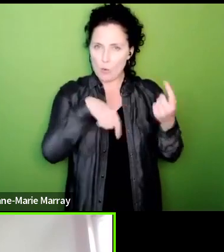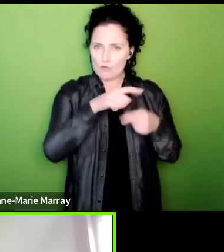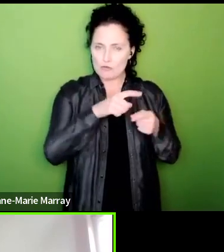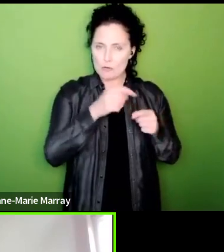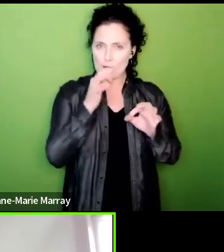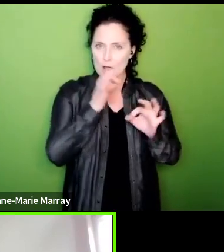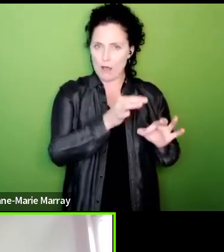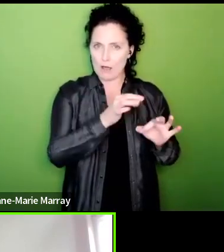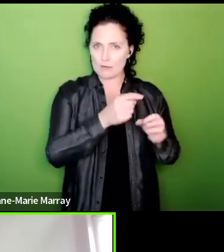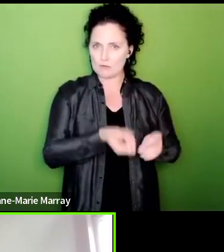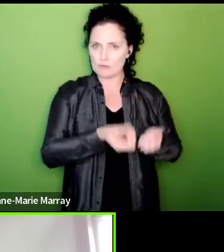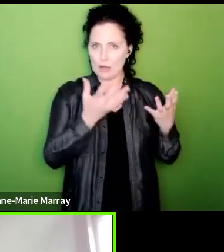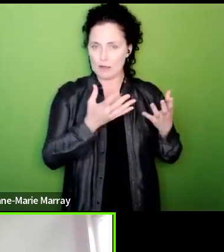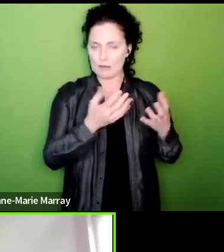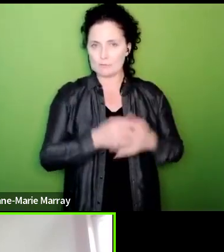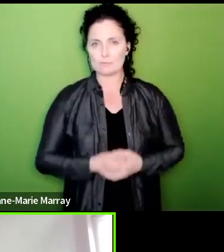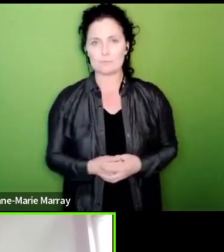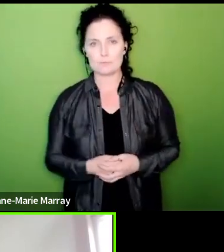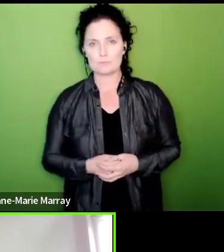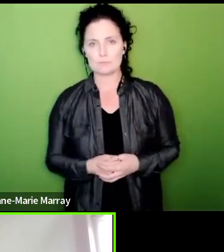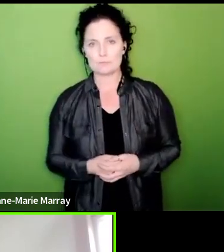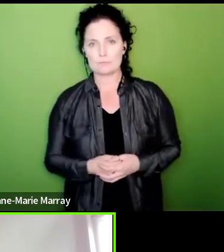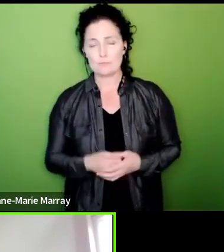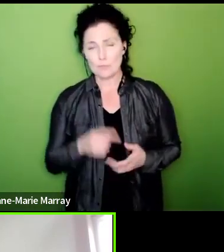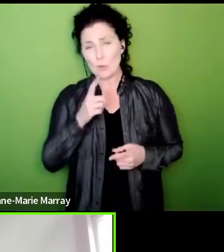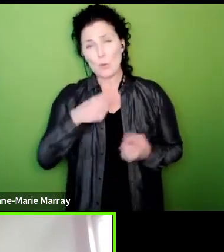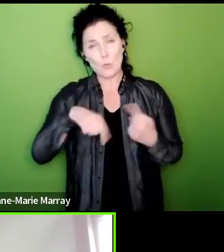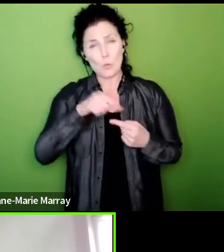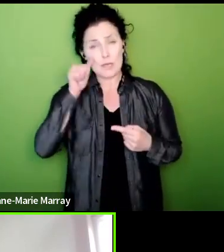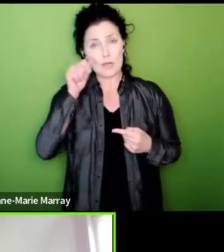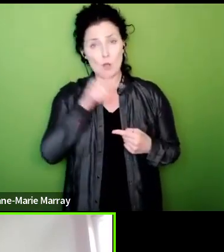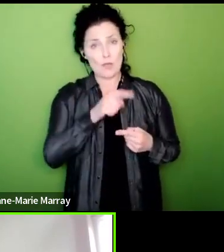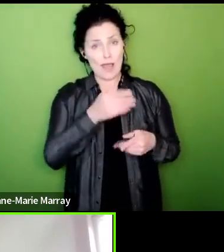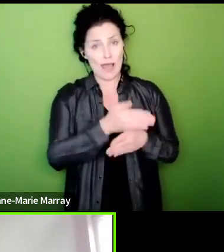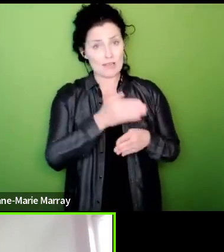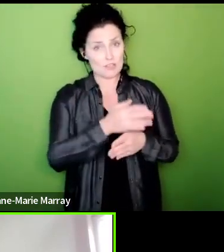we know therefore that that action can be incredibly significant it's not cheap but